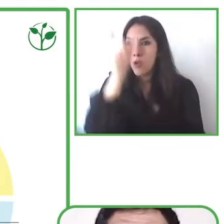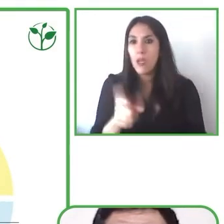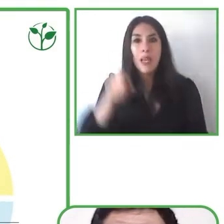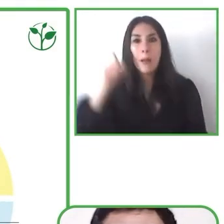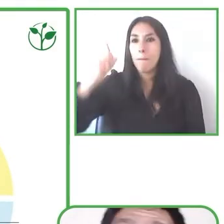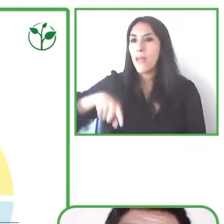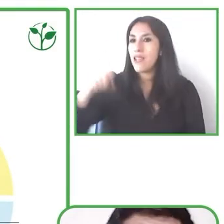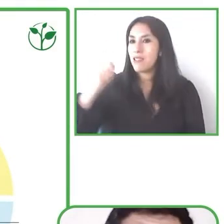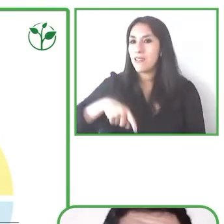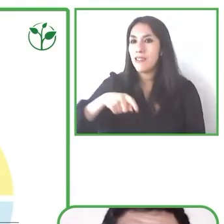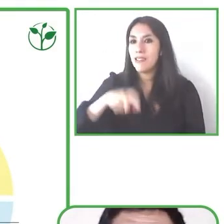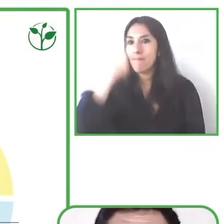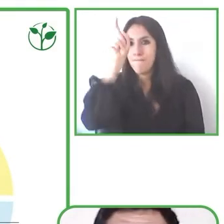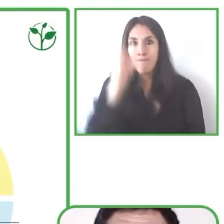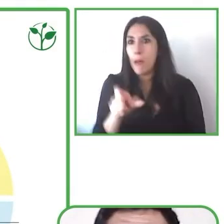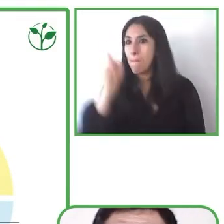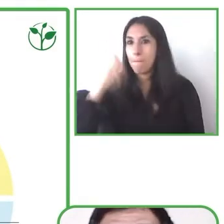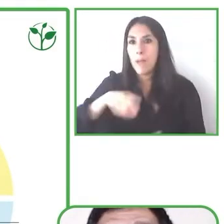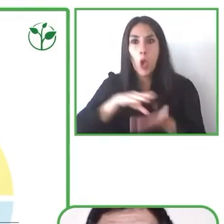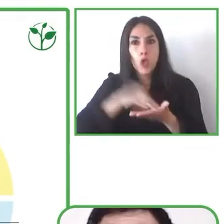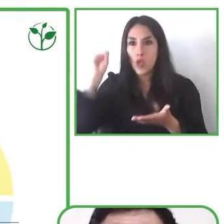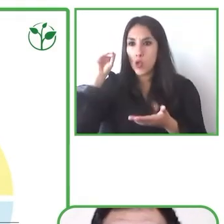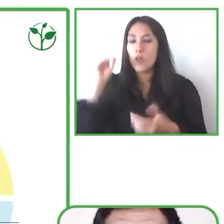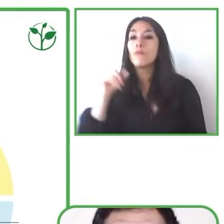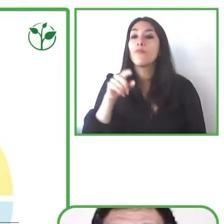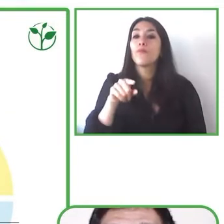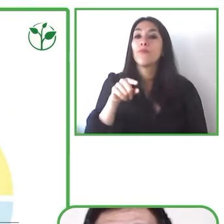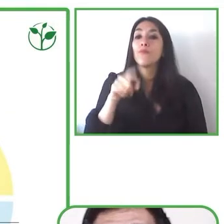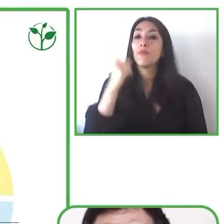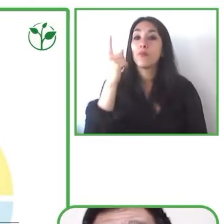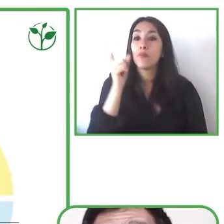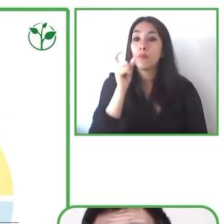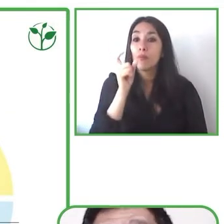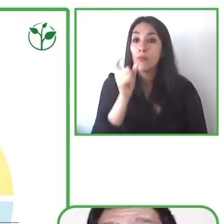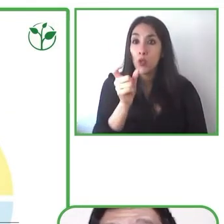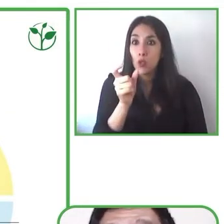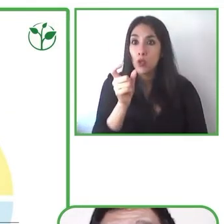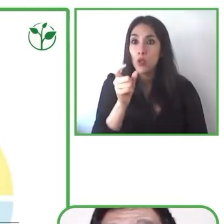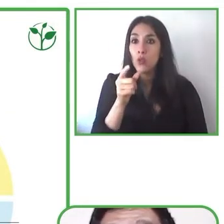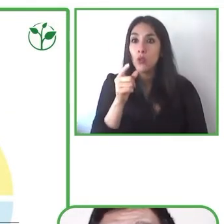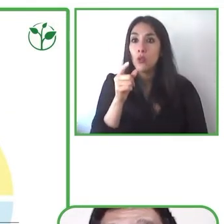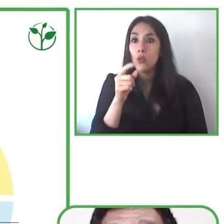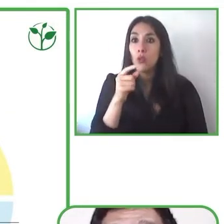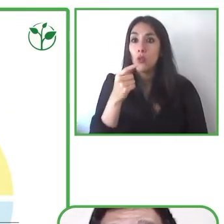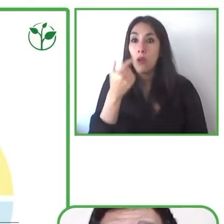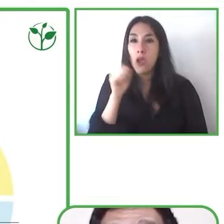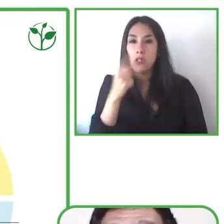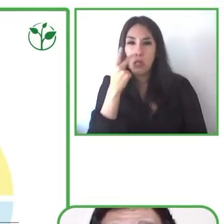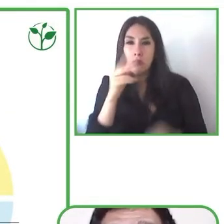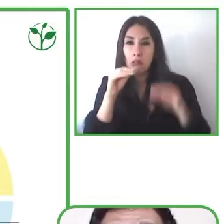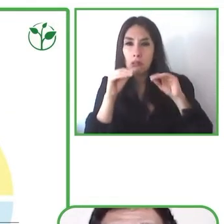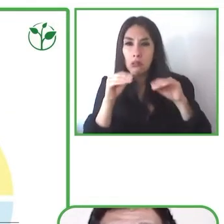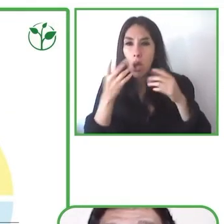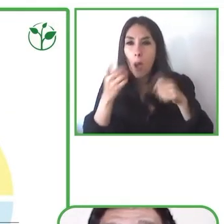change the size of the fonts of them also, the time they involved